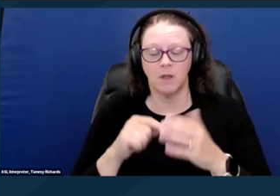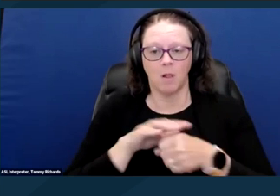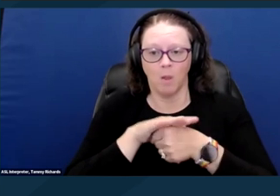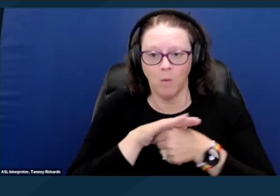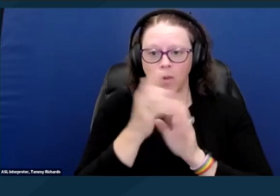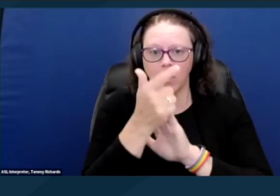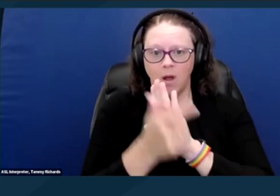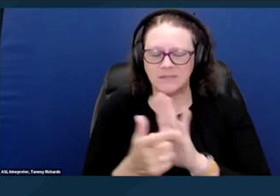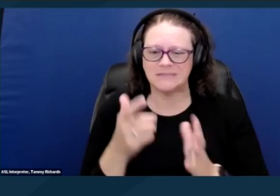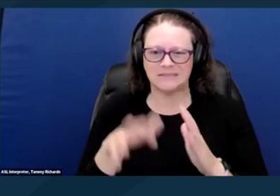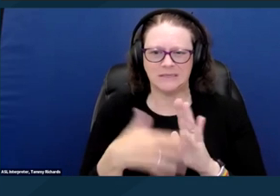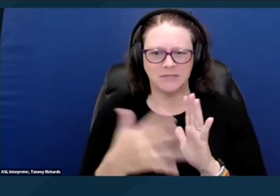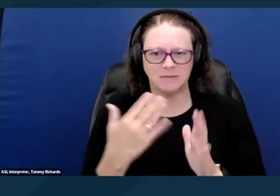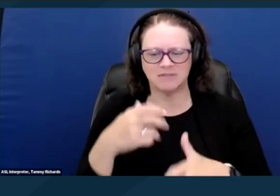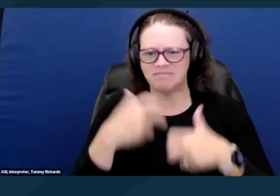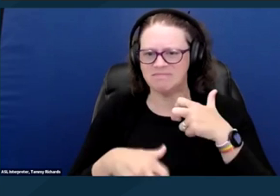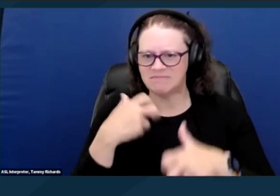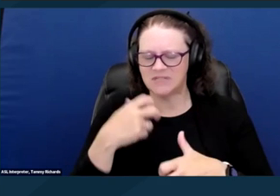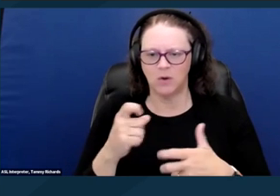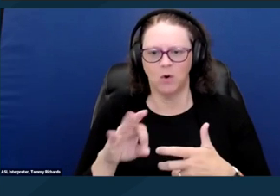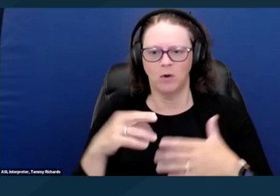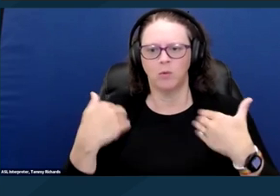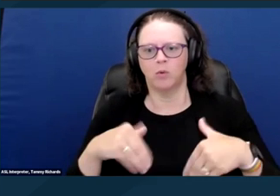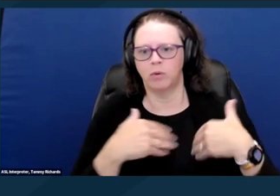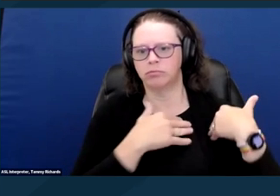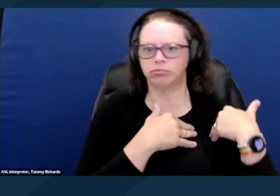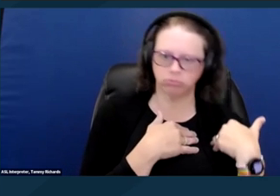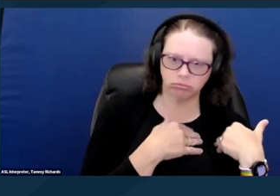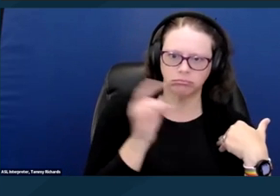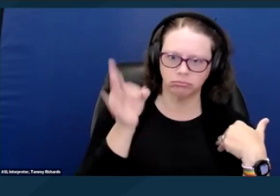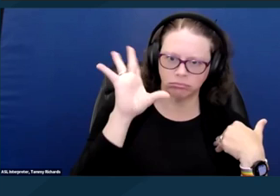may be difficult or more burdensome due to a person's disability.